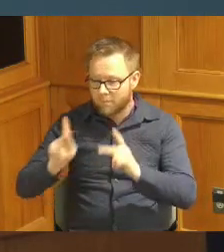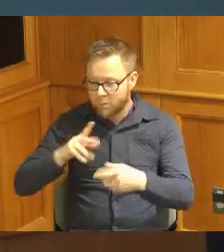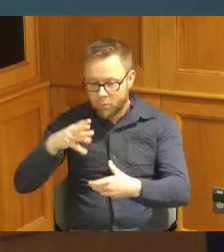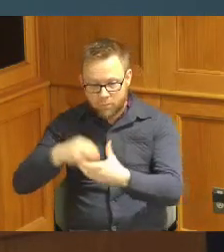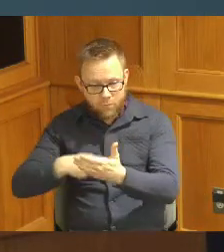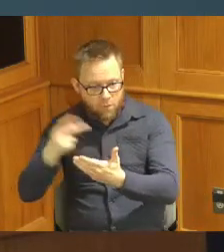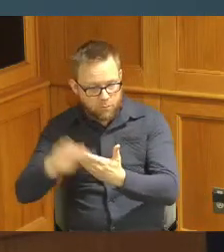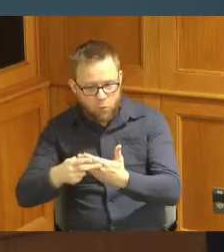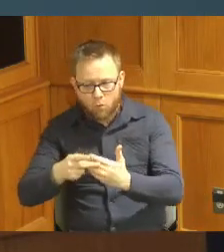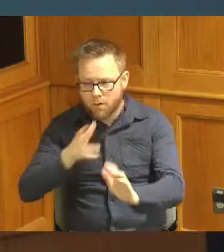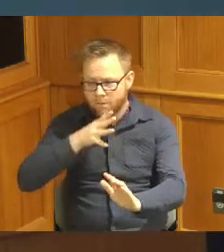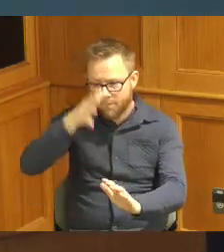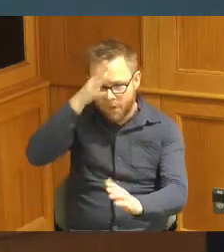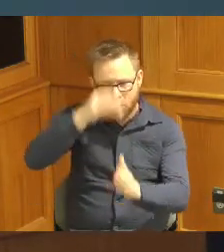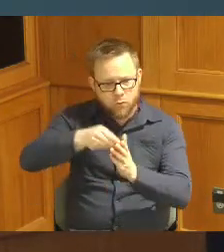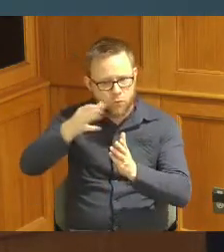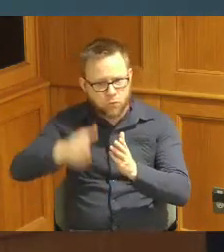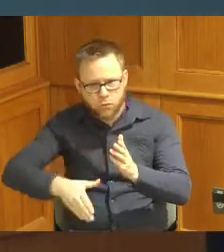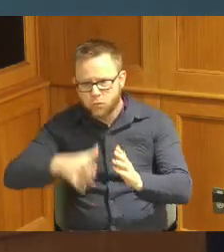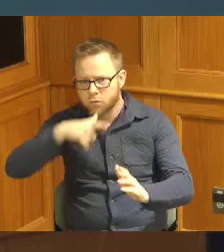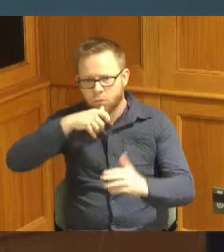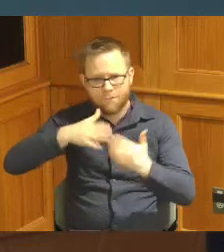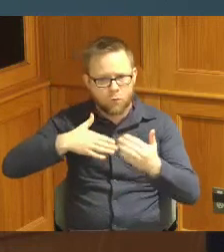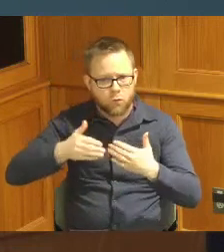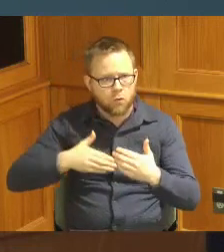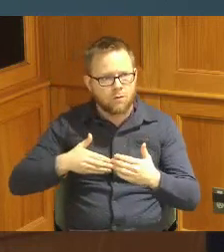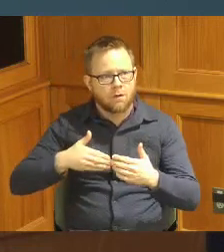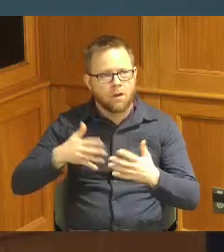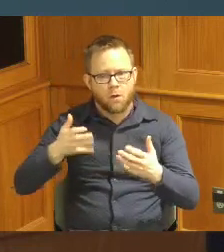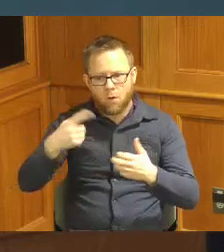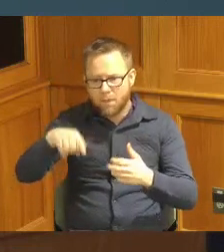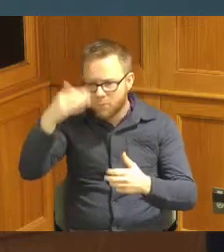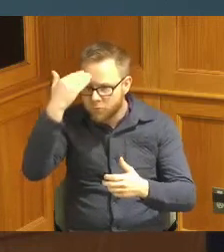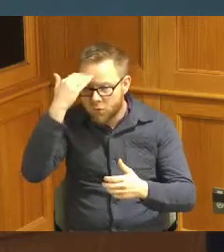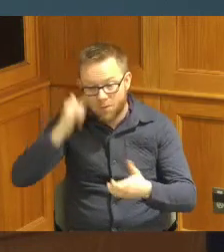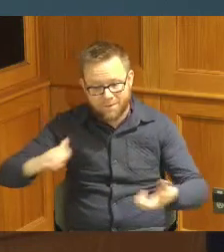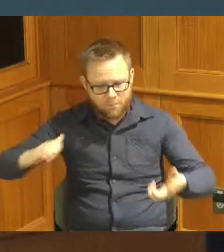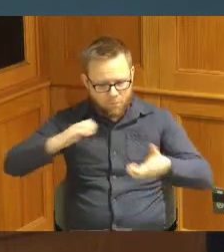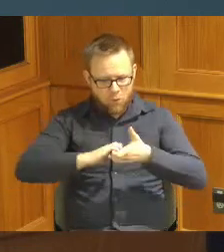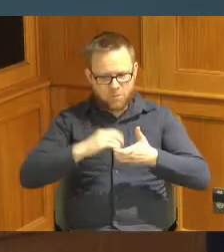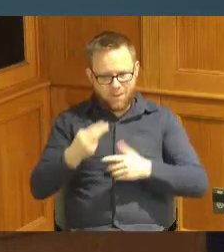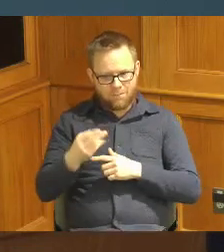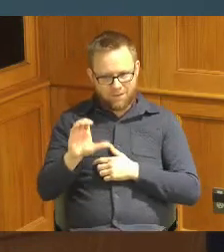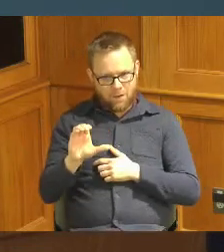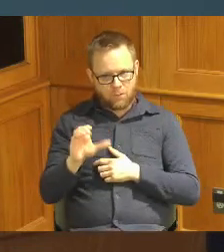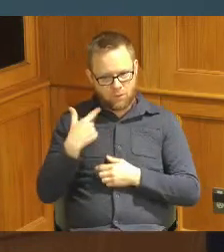parents students they know that this is a partnership with Hamilton County I think we